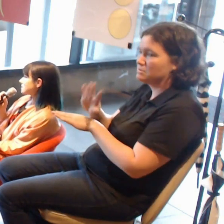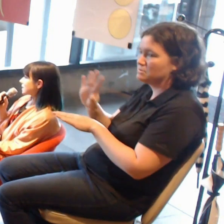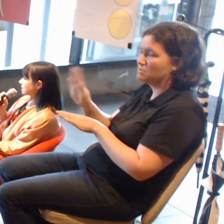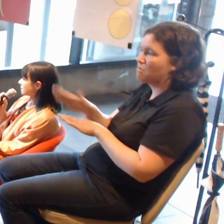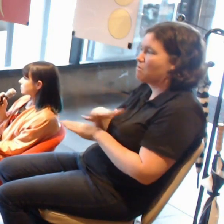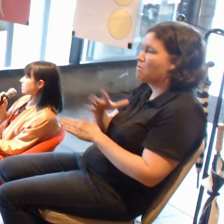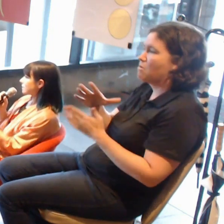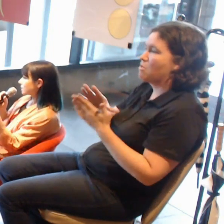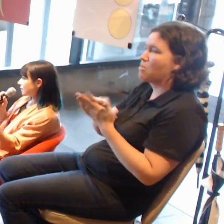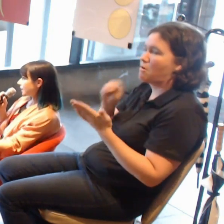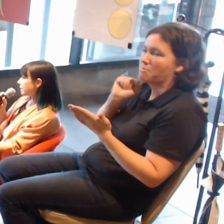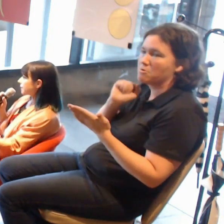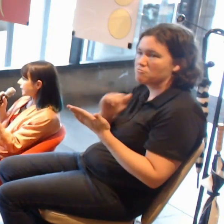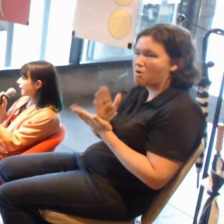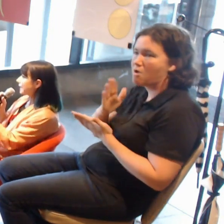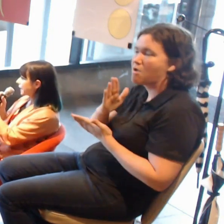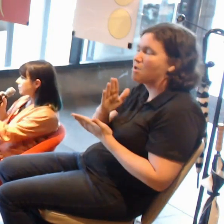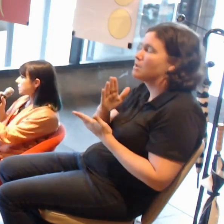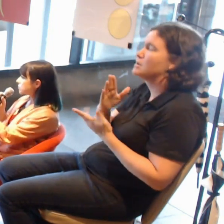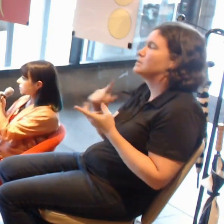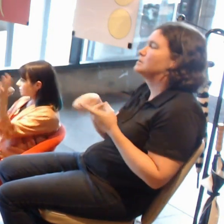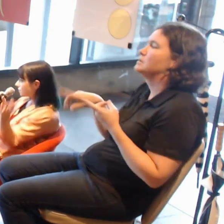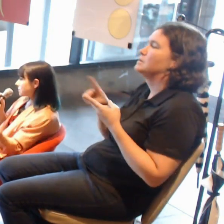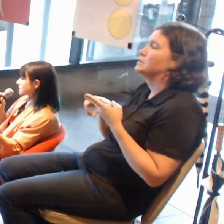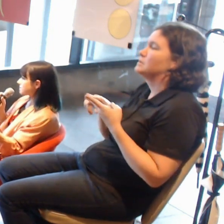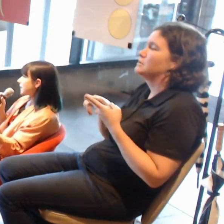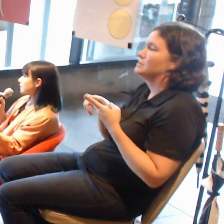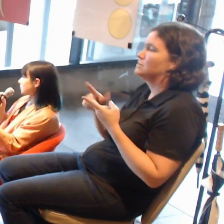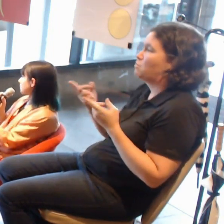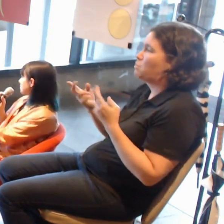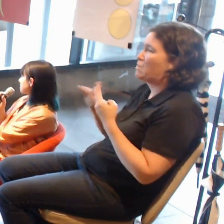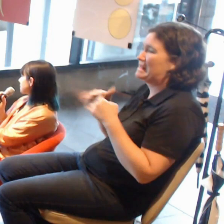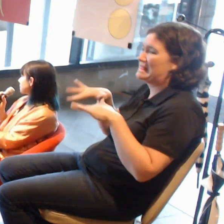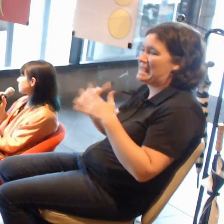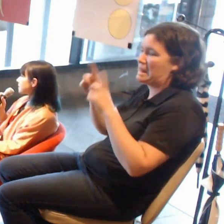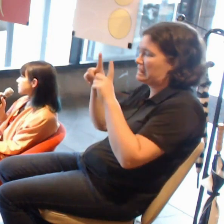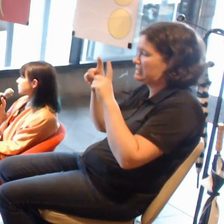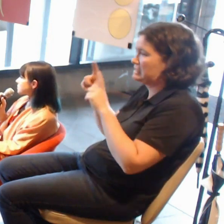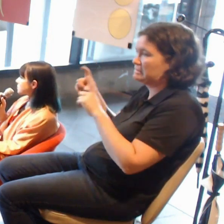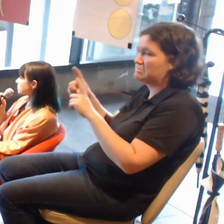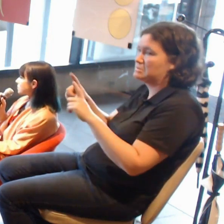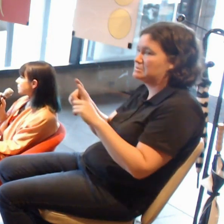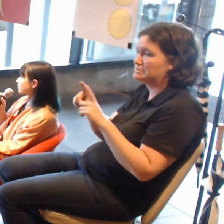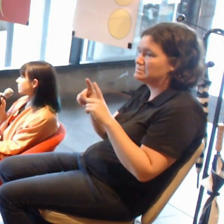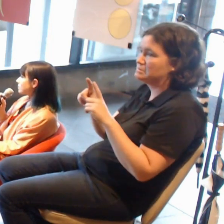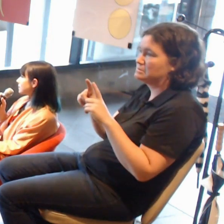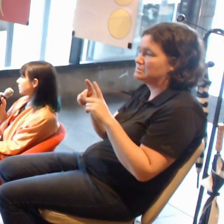that accompany any image in the public domain, would probably be applicable to AR.